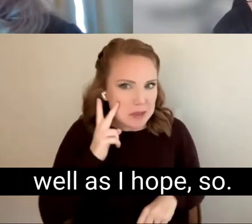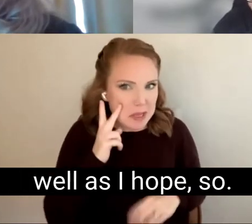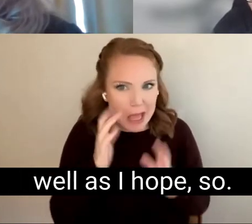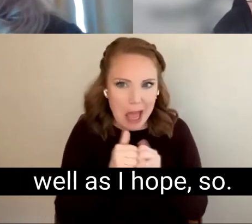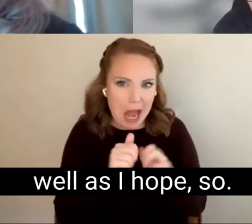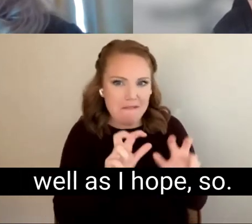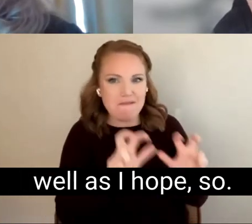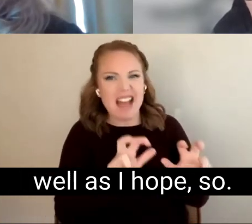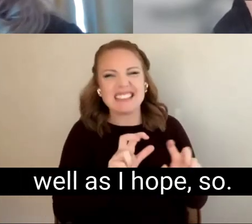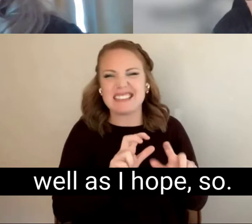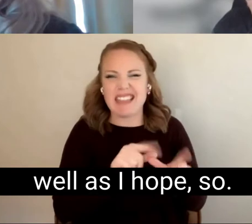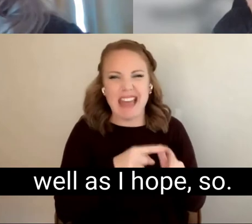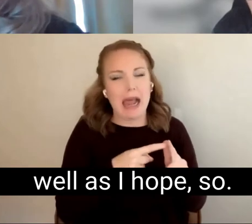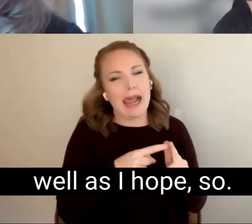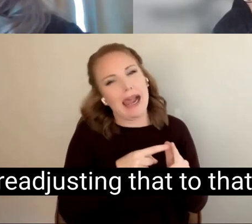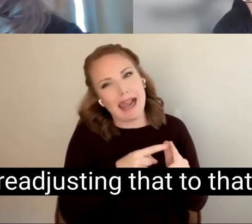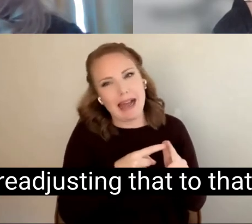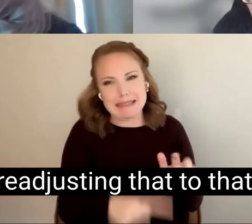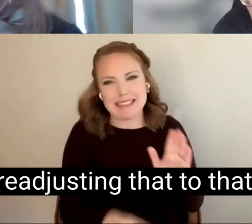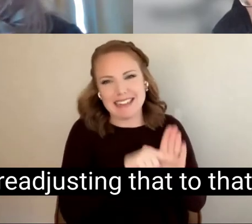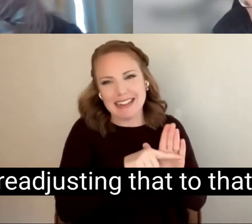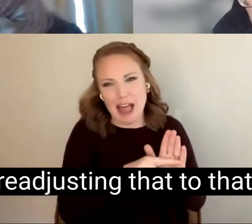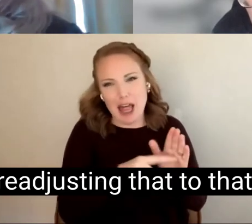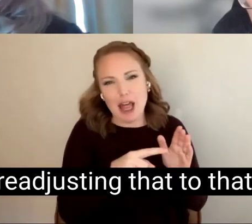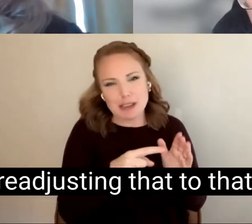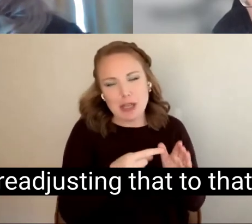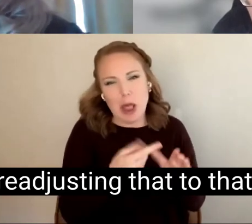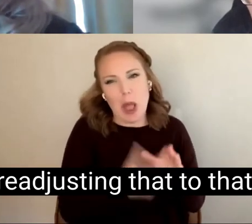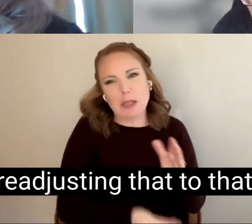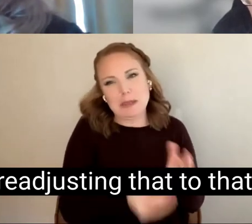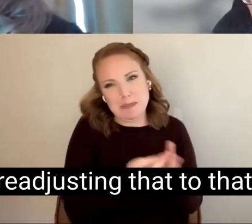well as I hope, so. I'm readjusting that to that way.